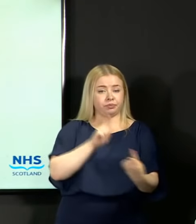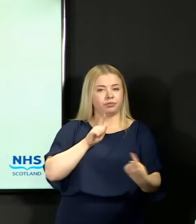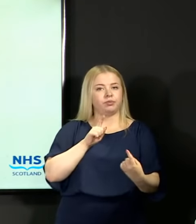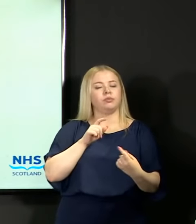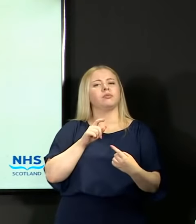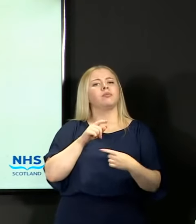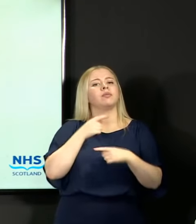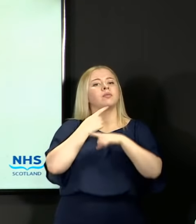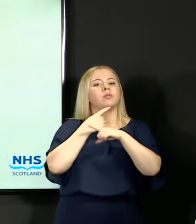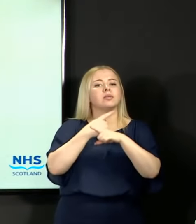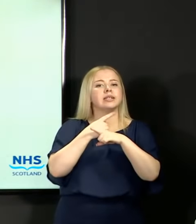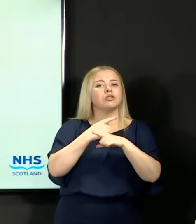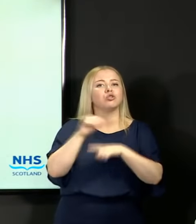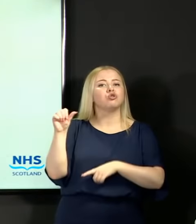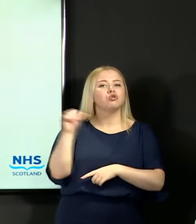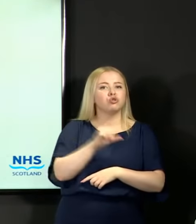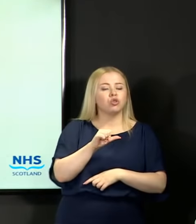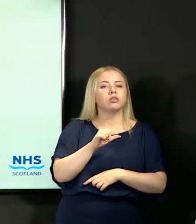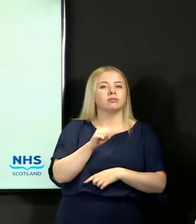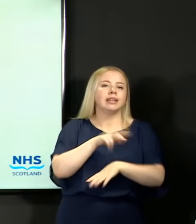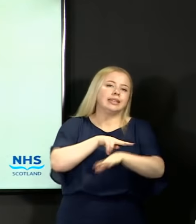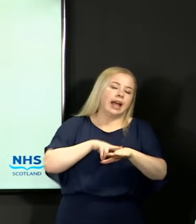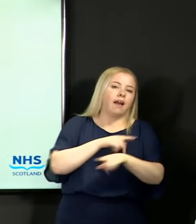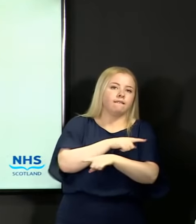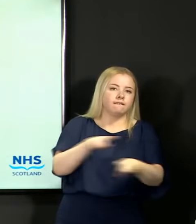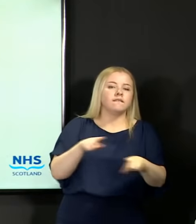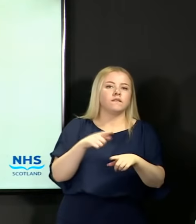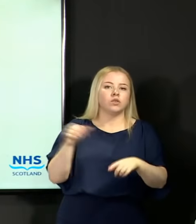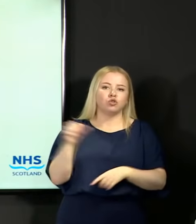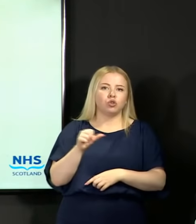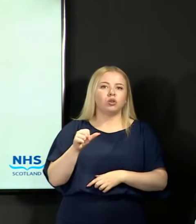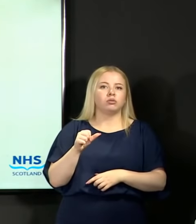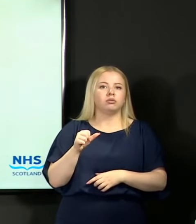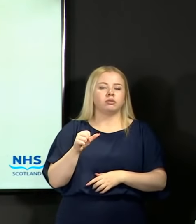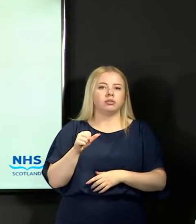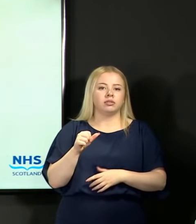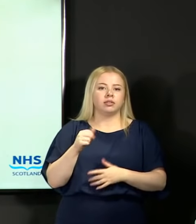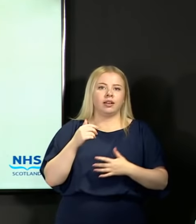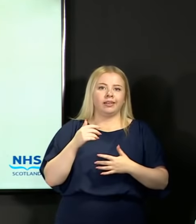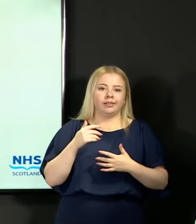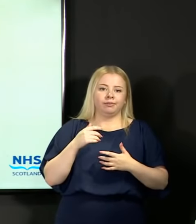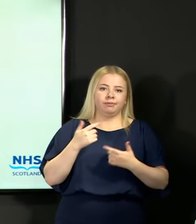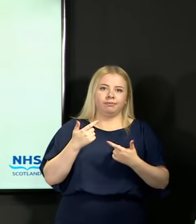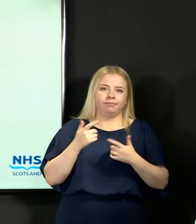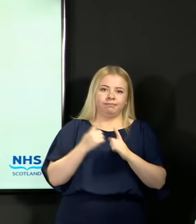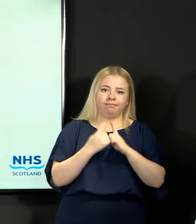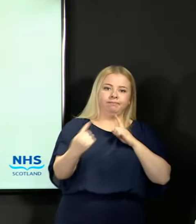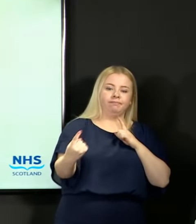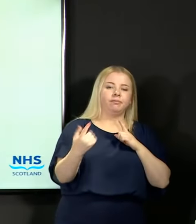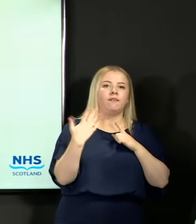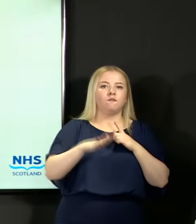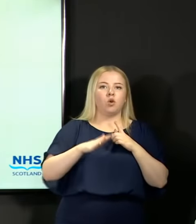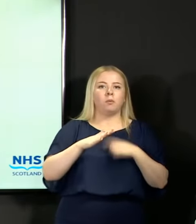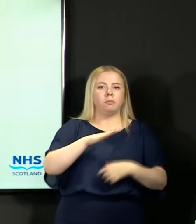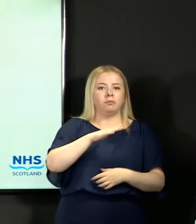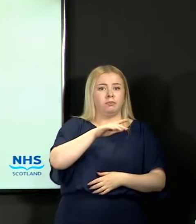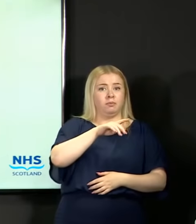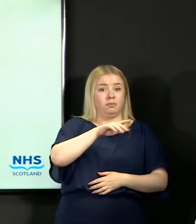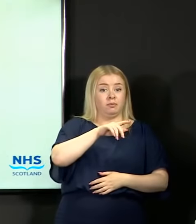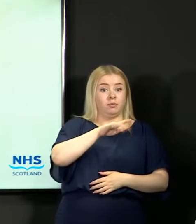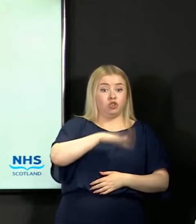should be, staff should be operating physically distant from pupils within schools, and that